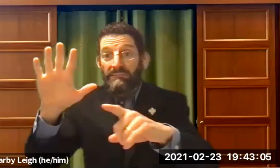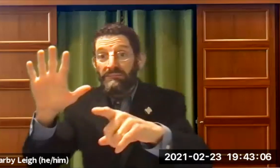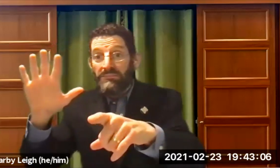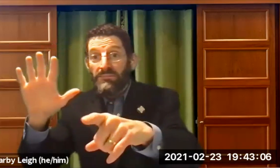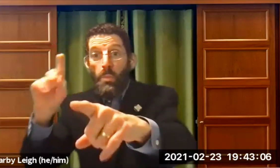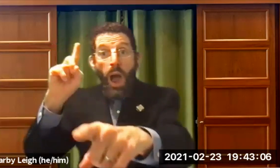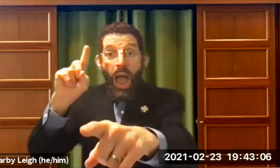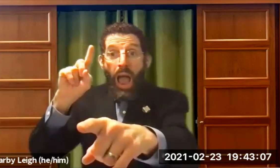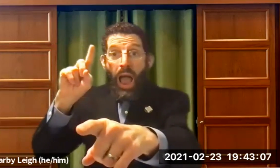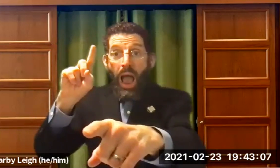Sigh